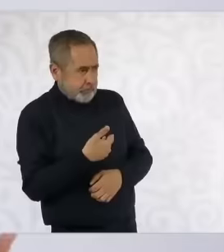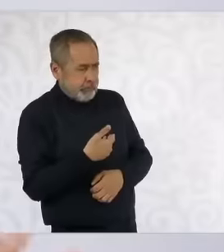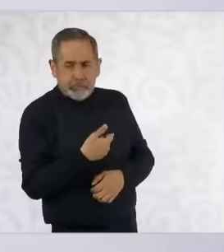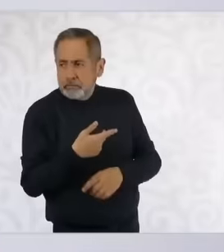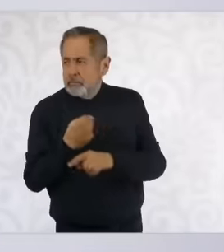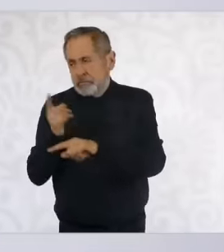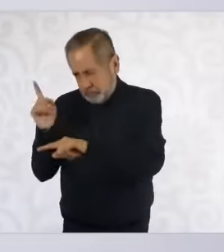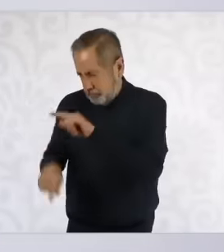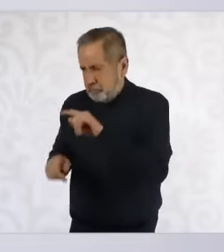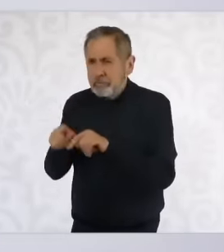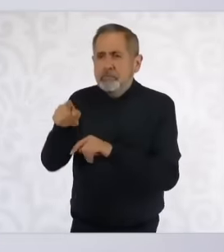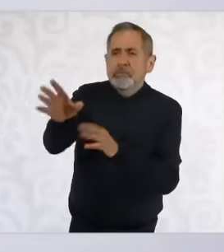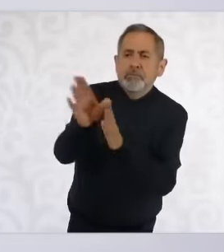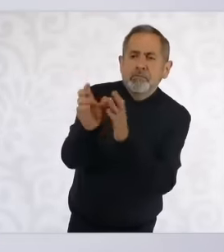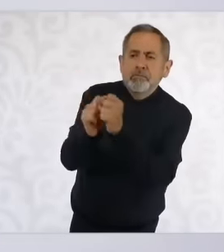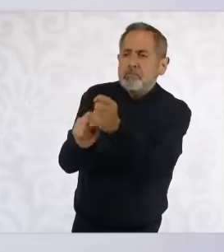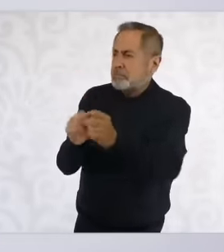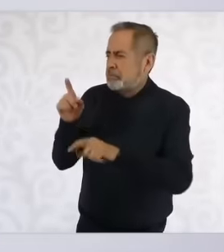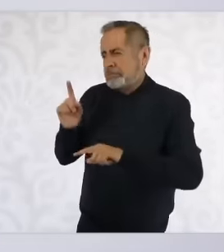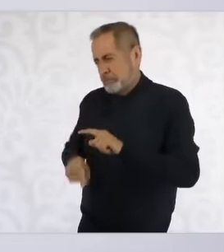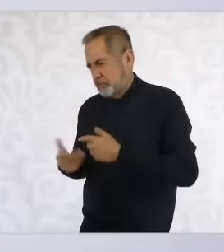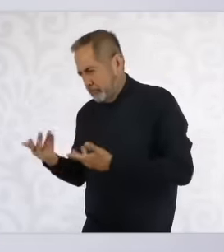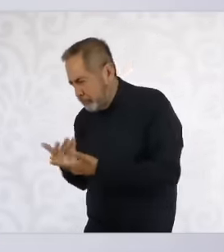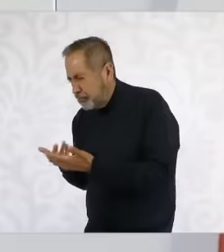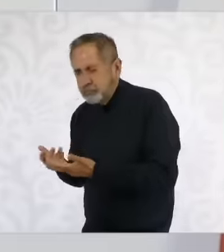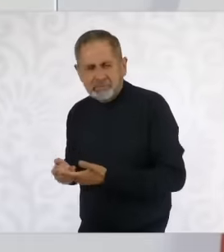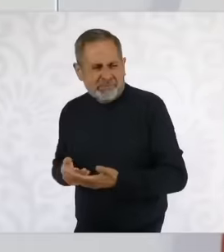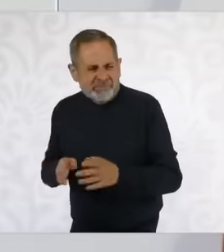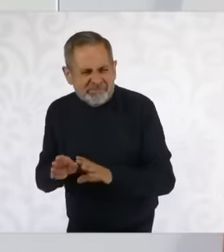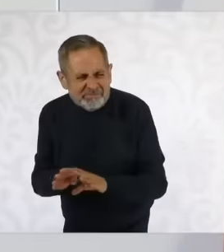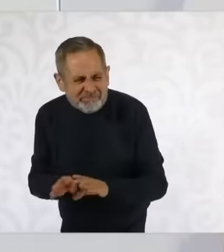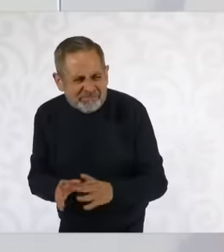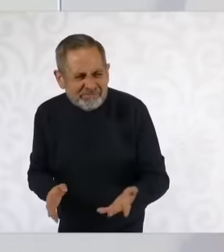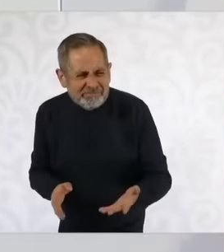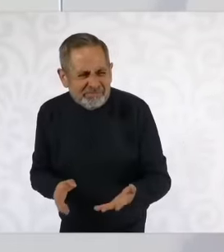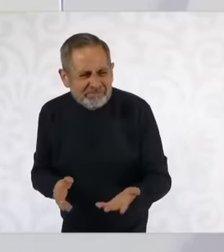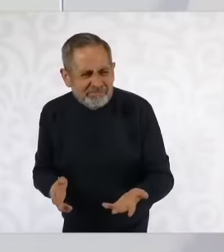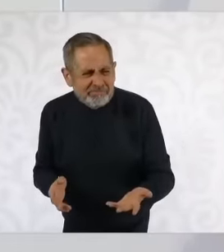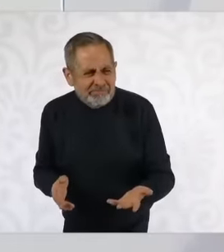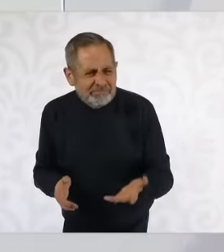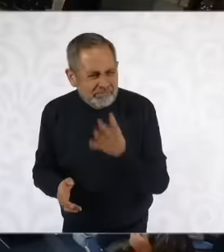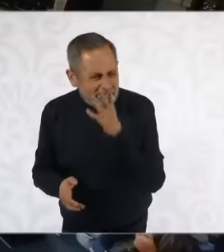how, because it is not